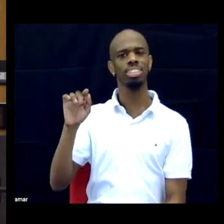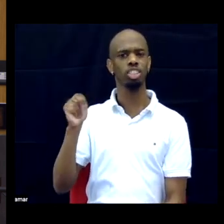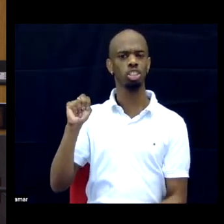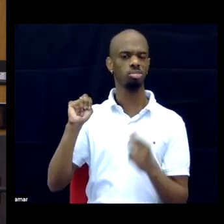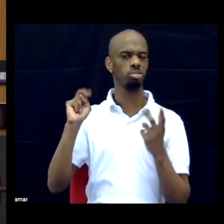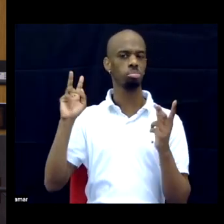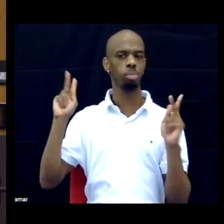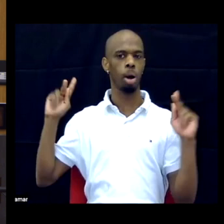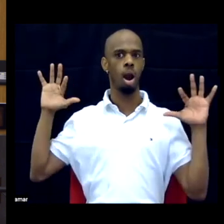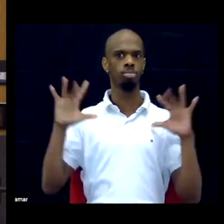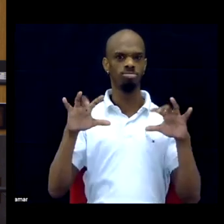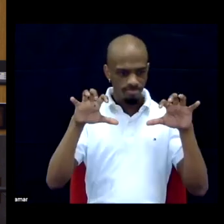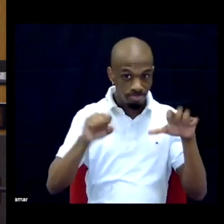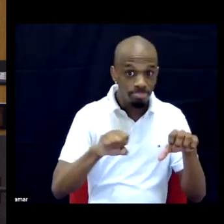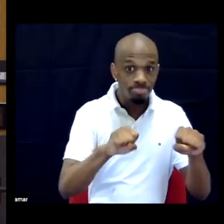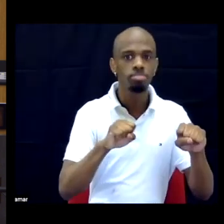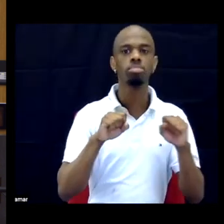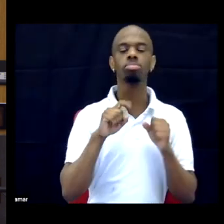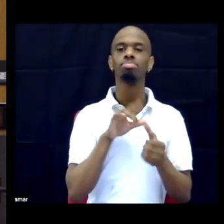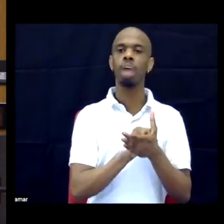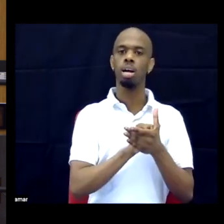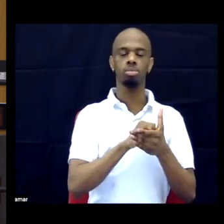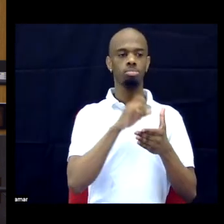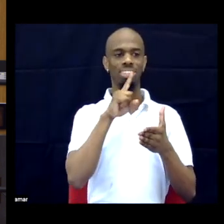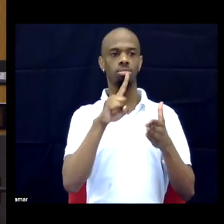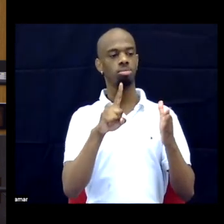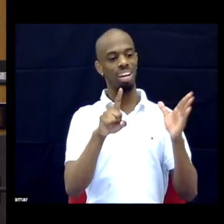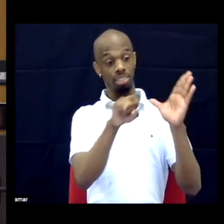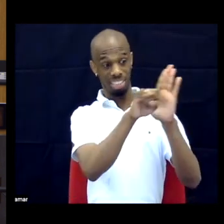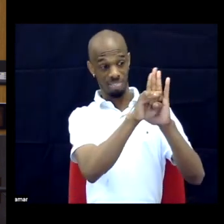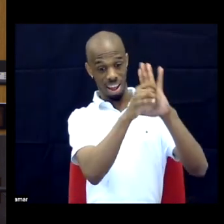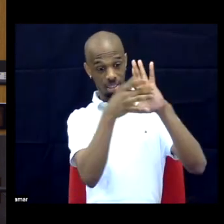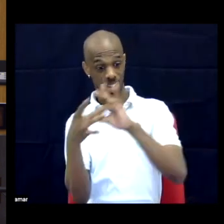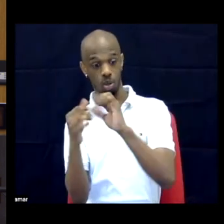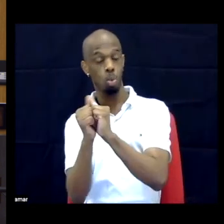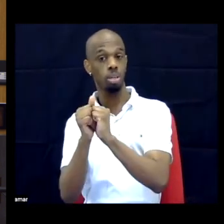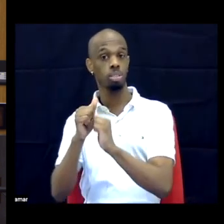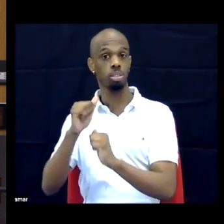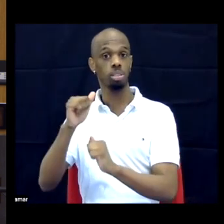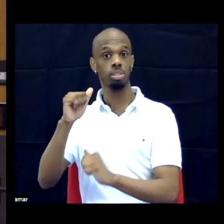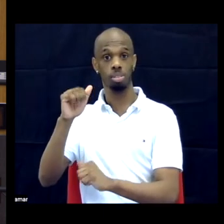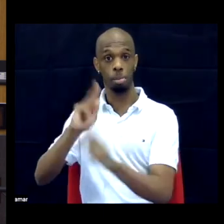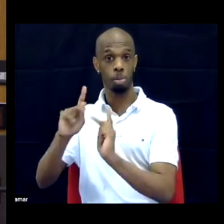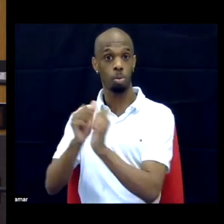communities struggle of identifying with disability? DR. Absolutely, yes. Okay.